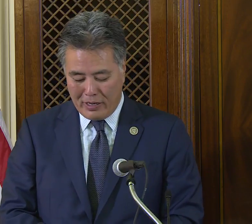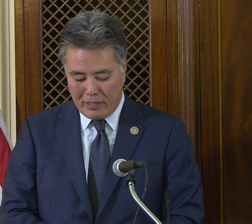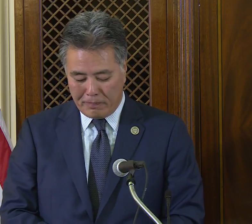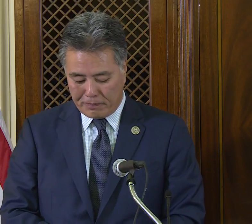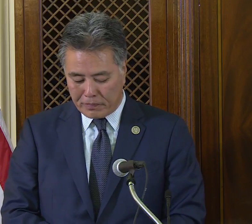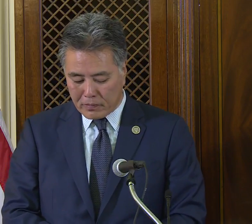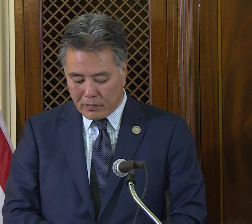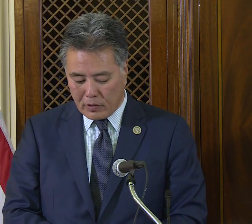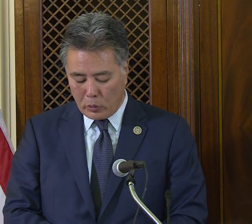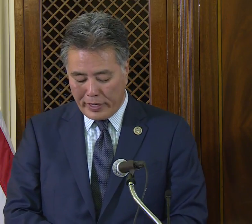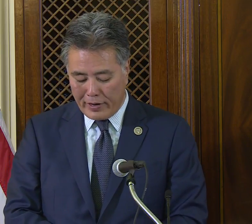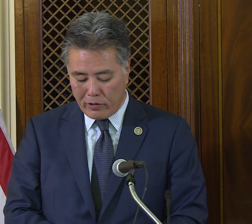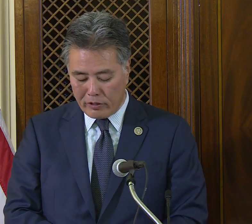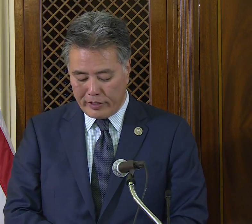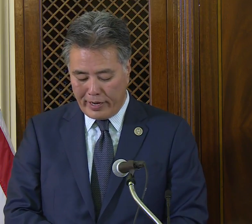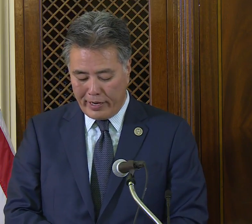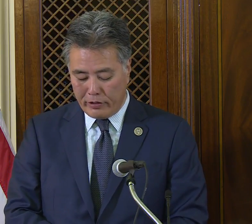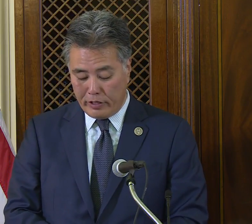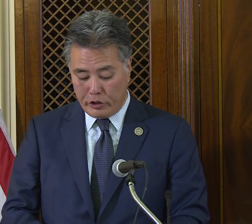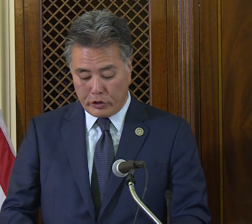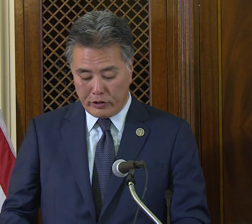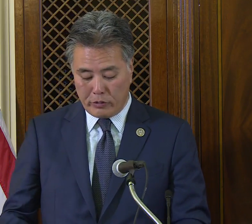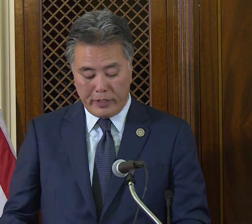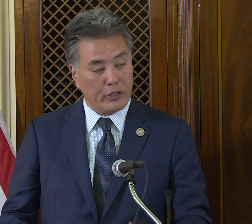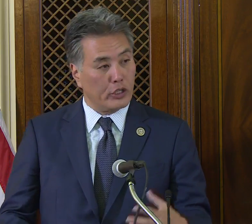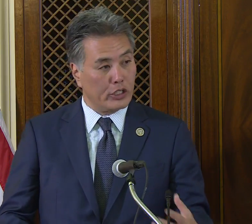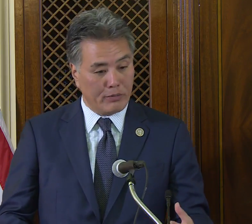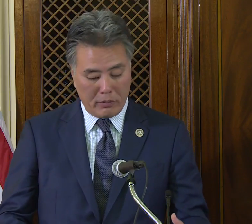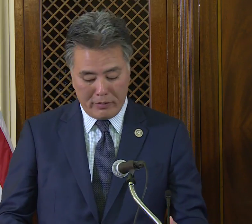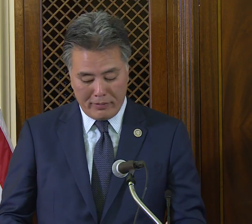We have her here today, and she's going to speak in just a moment.